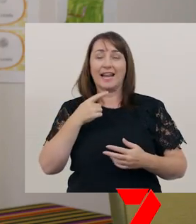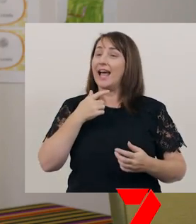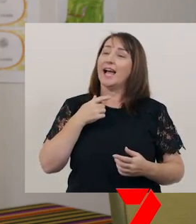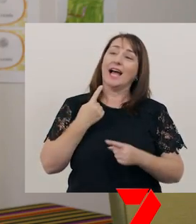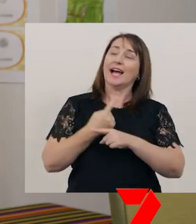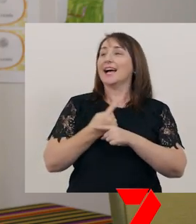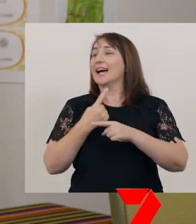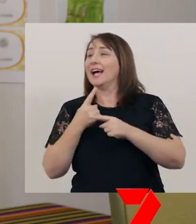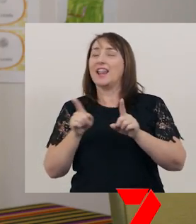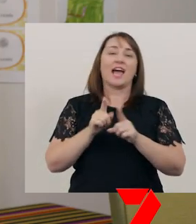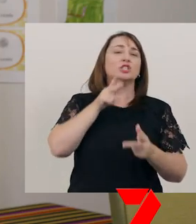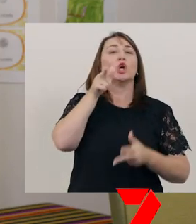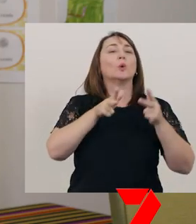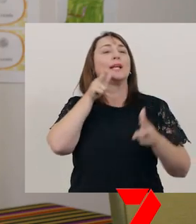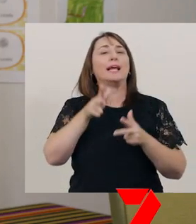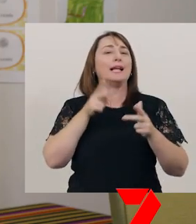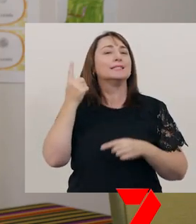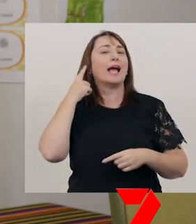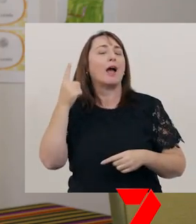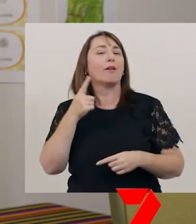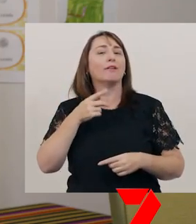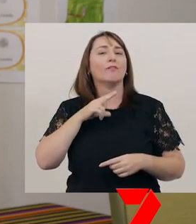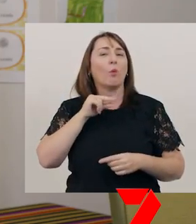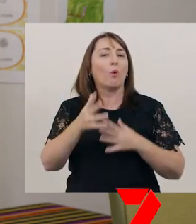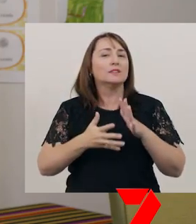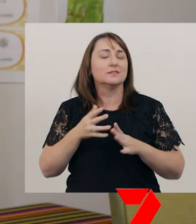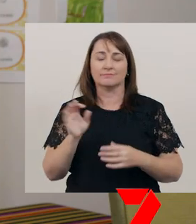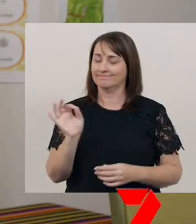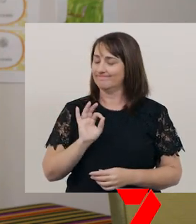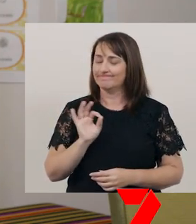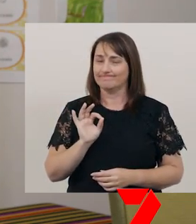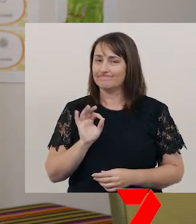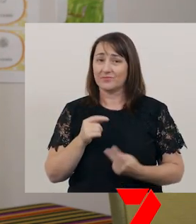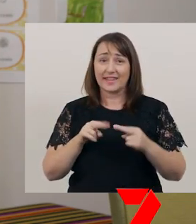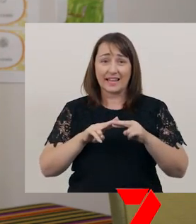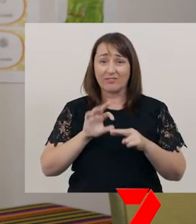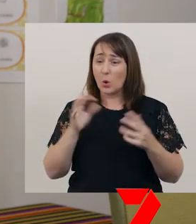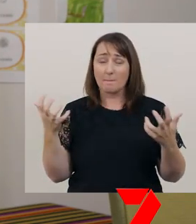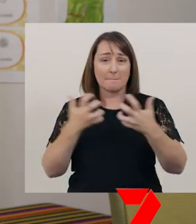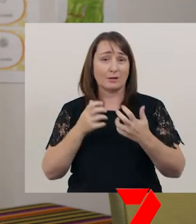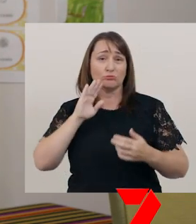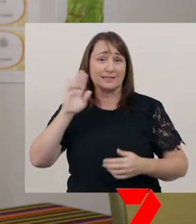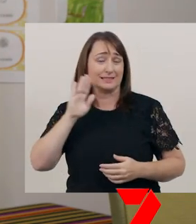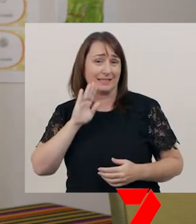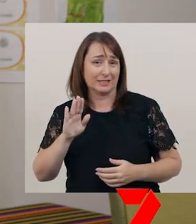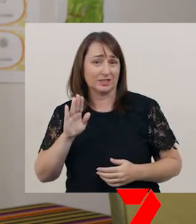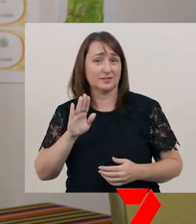No. If our tone of voice did not match what we were saying, people might become confused.